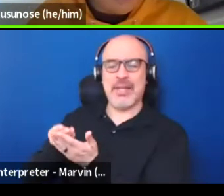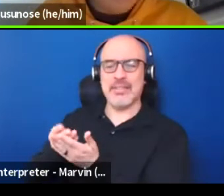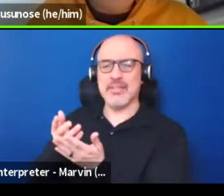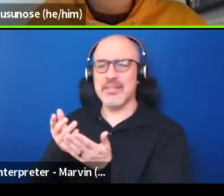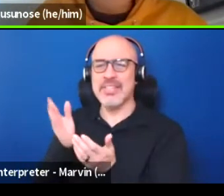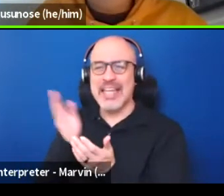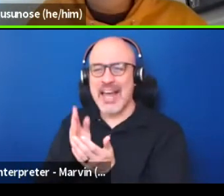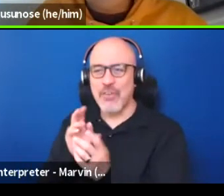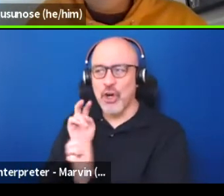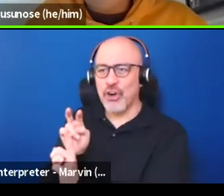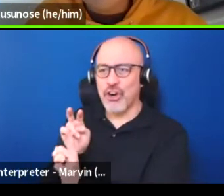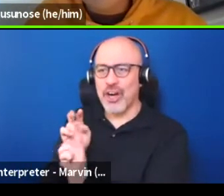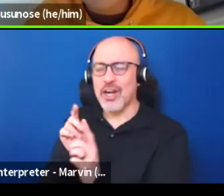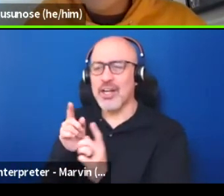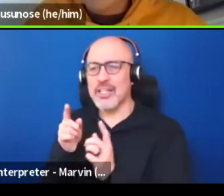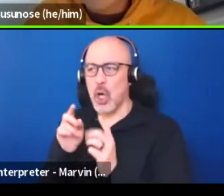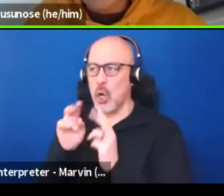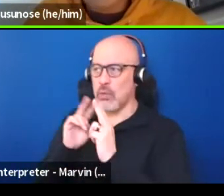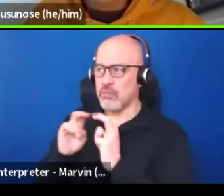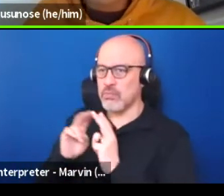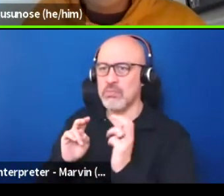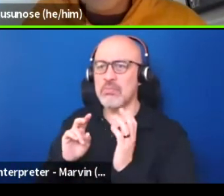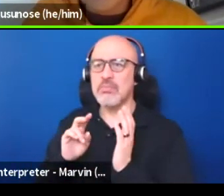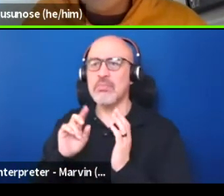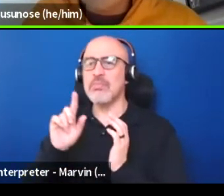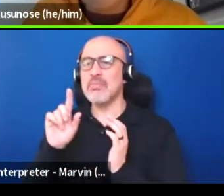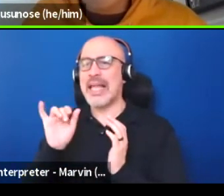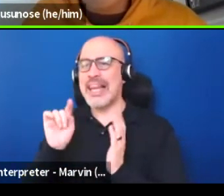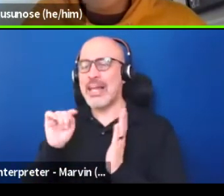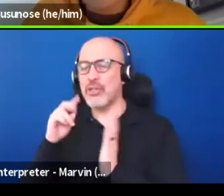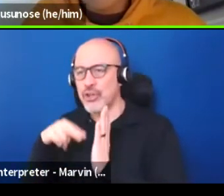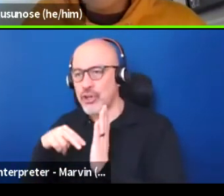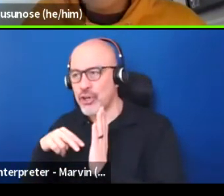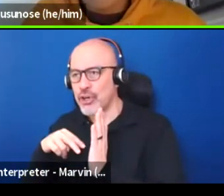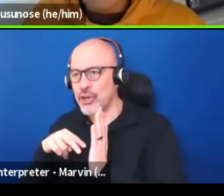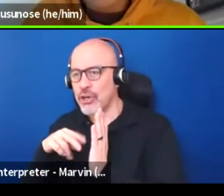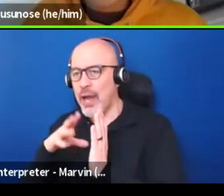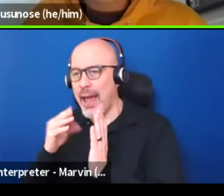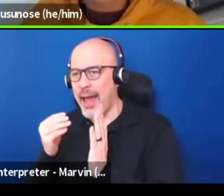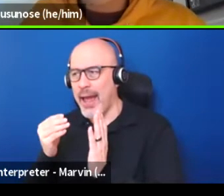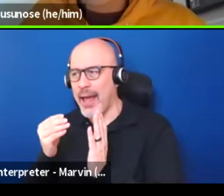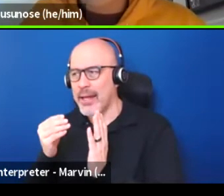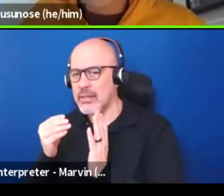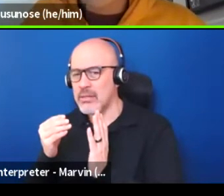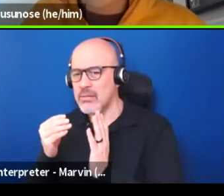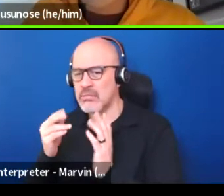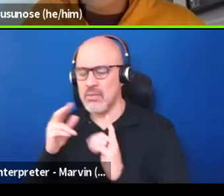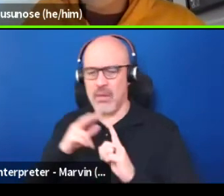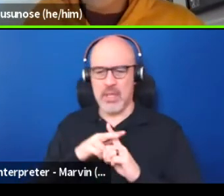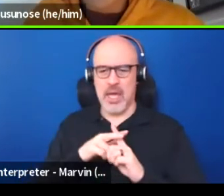and you start to look at literature and then you start to look at your own life. Like, why did I just make that decision?